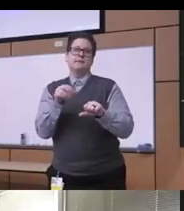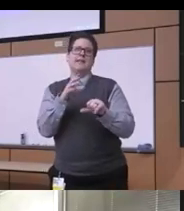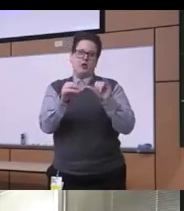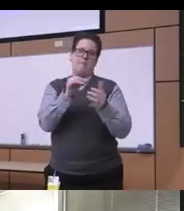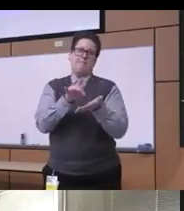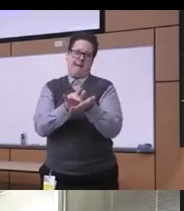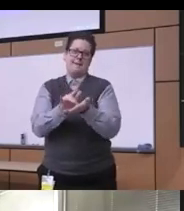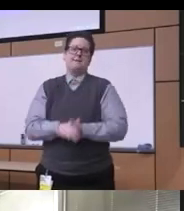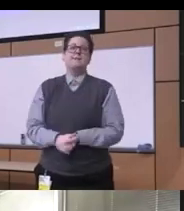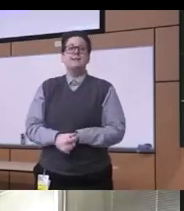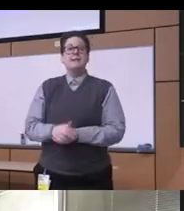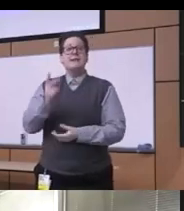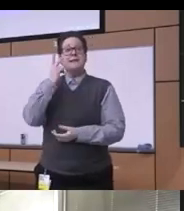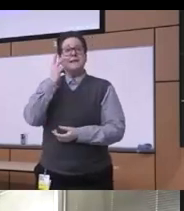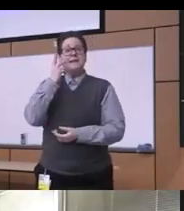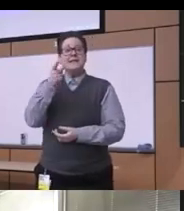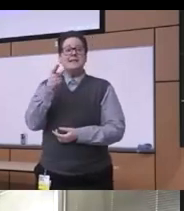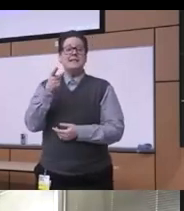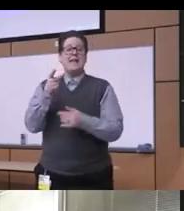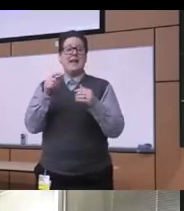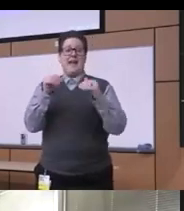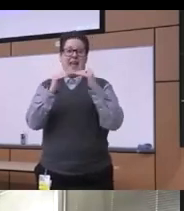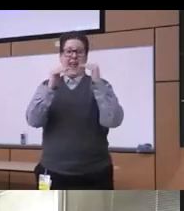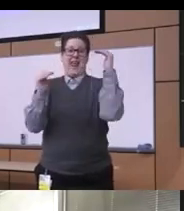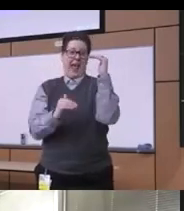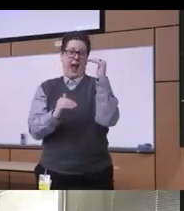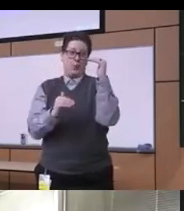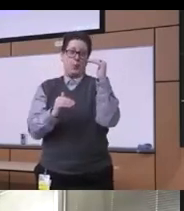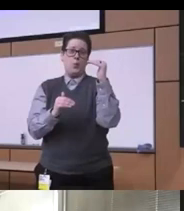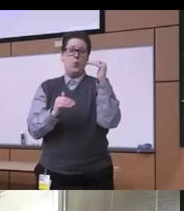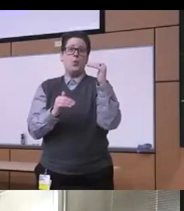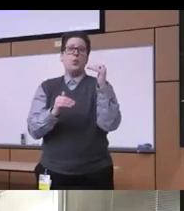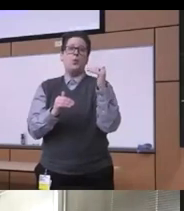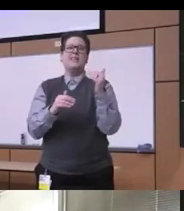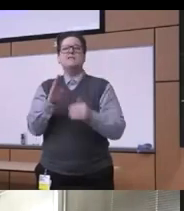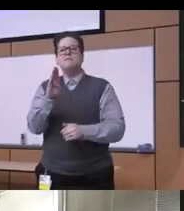can see here the structural inequities and around basically in the biases happen around